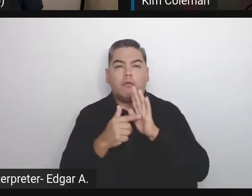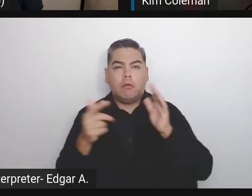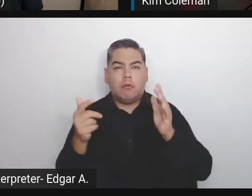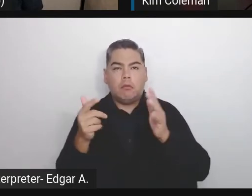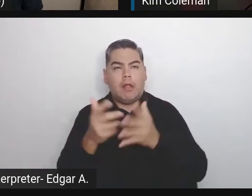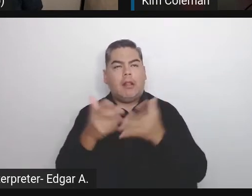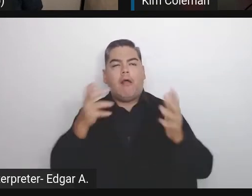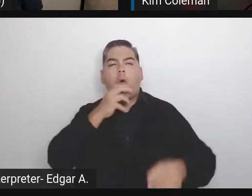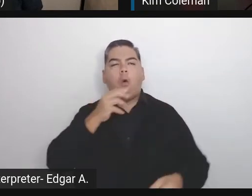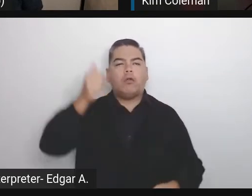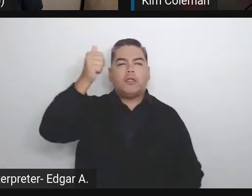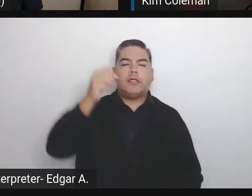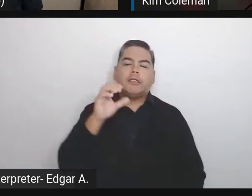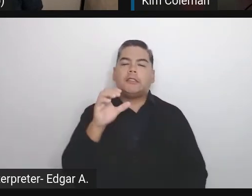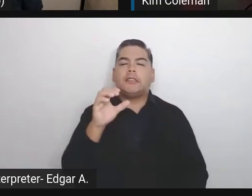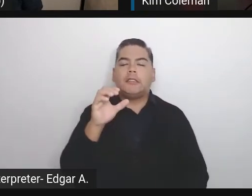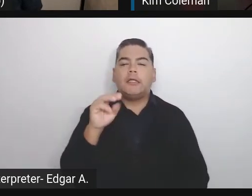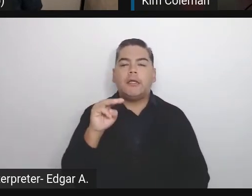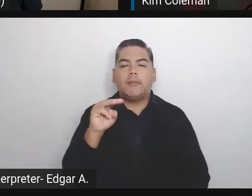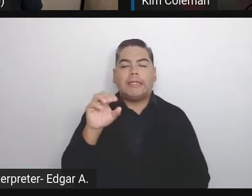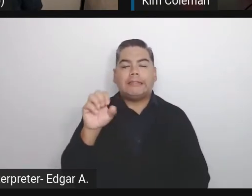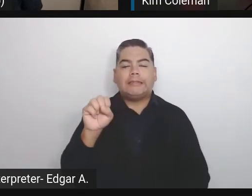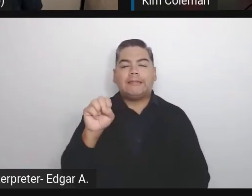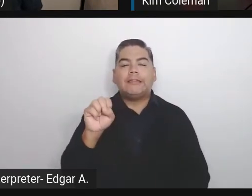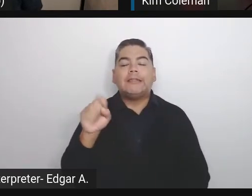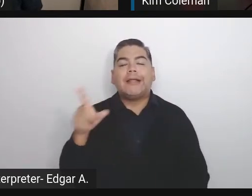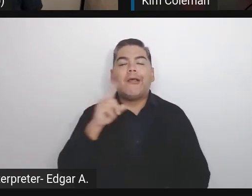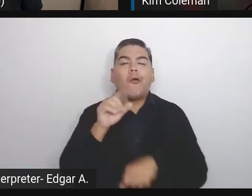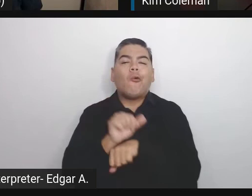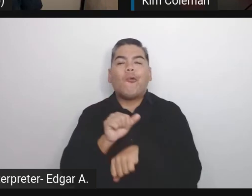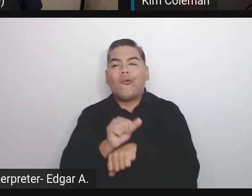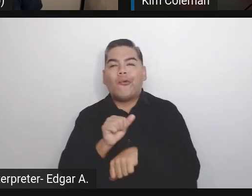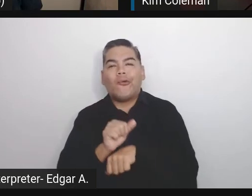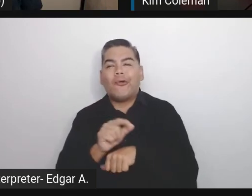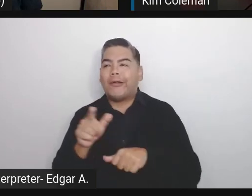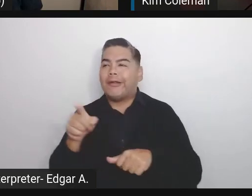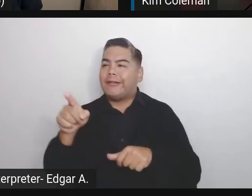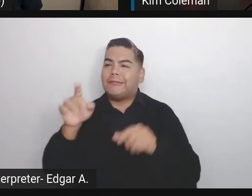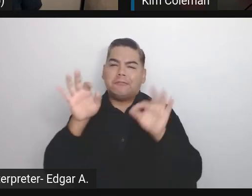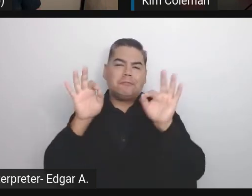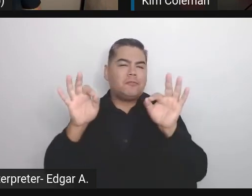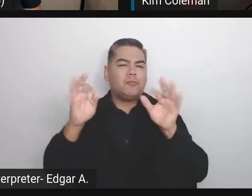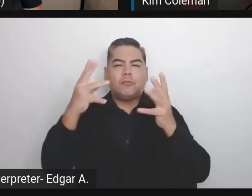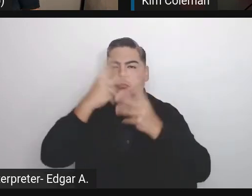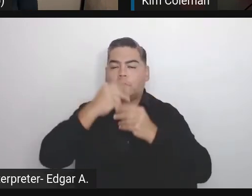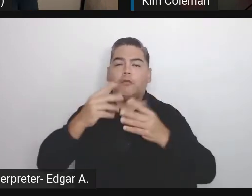WordPress is the most friendly to start with. Yes, I would totally agree.